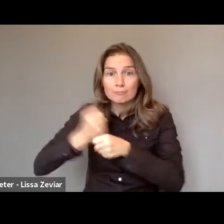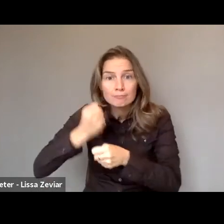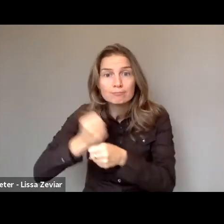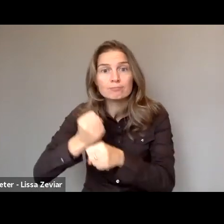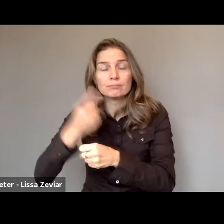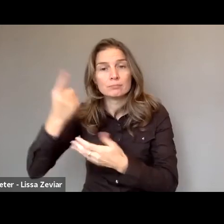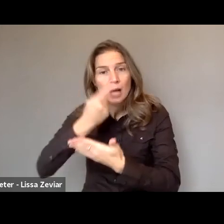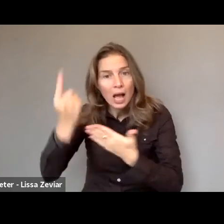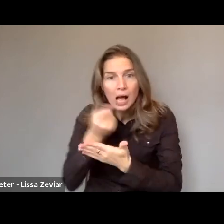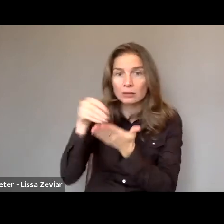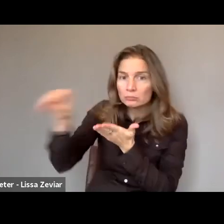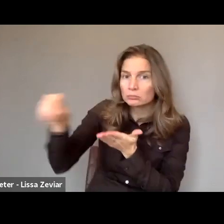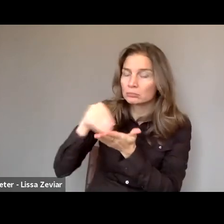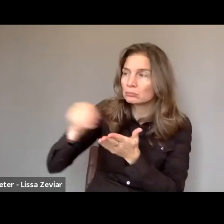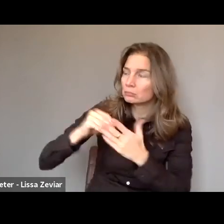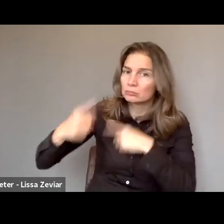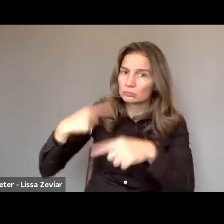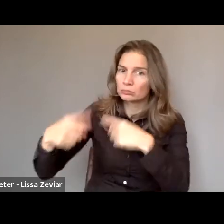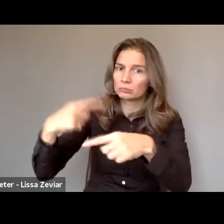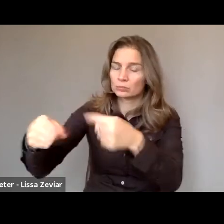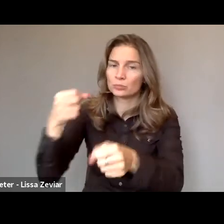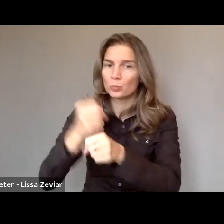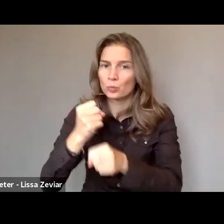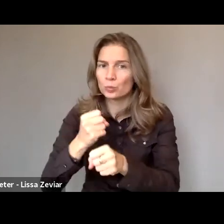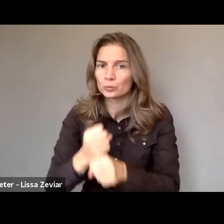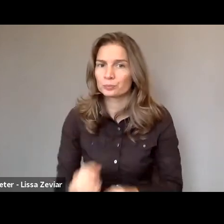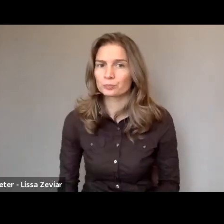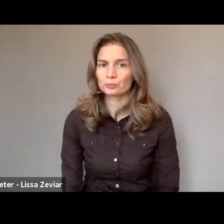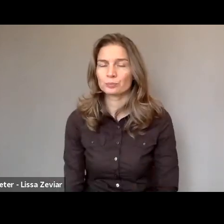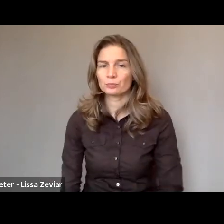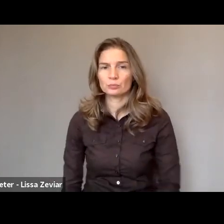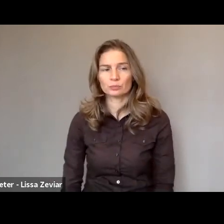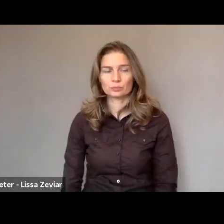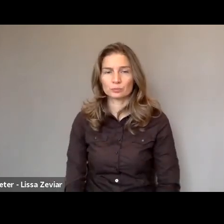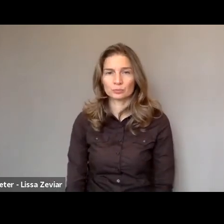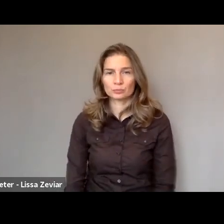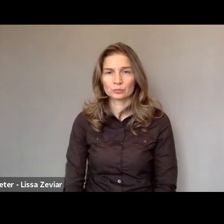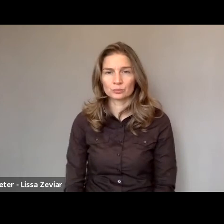welcome woman but also a fight against the violation of women's rights.